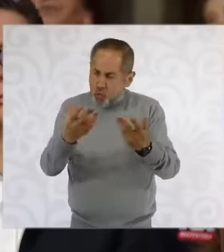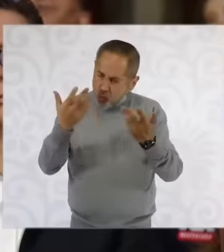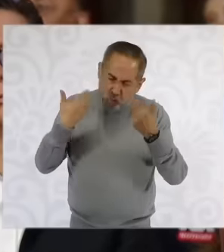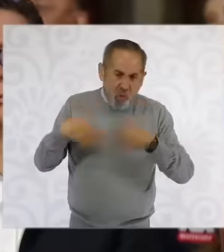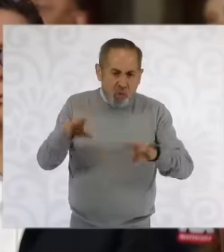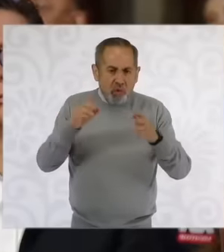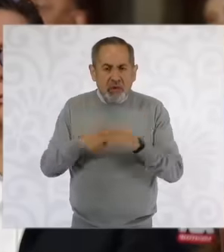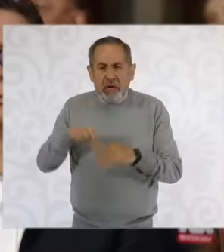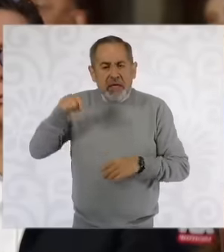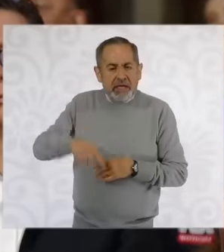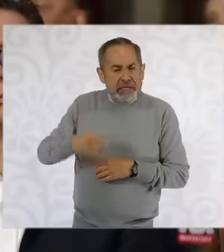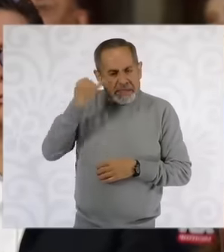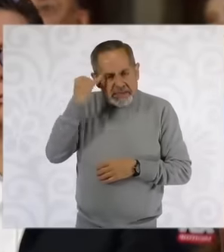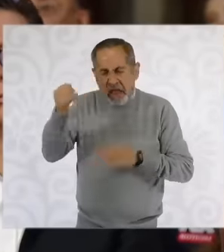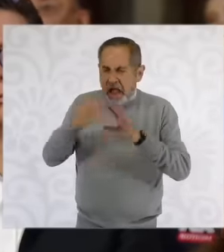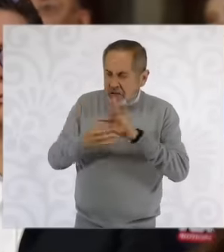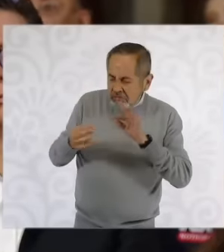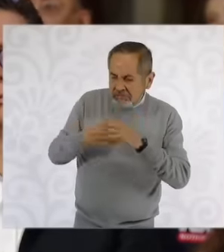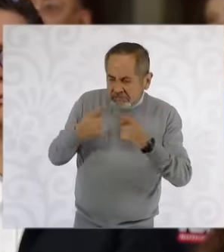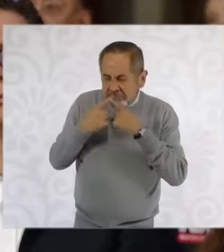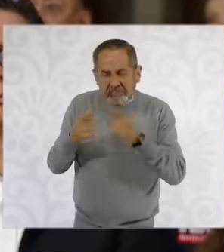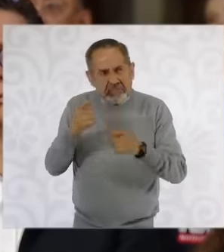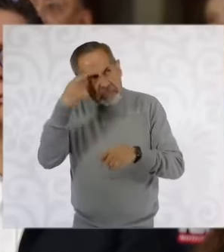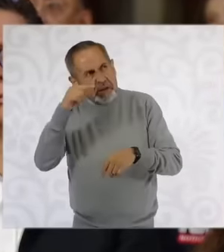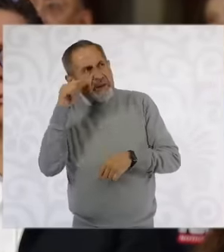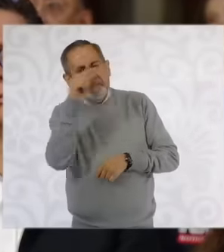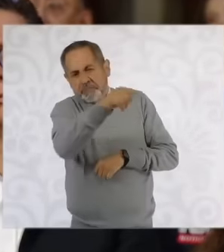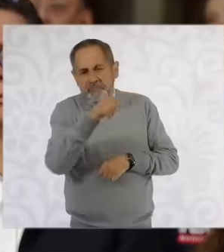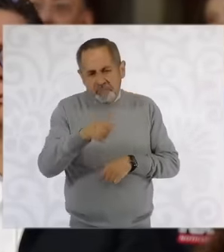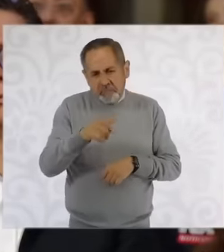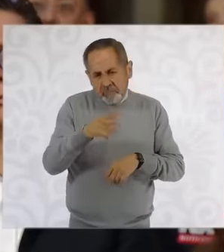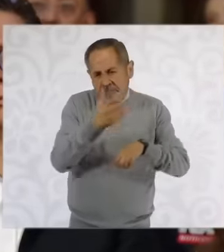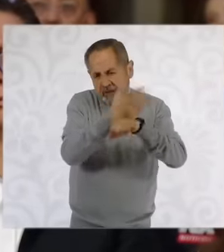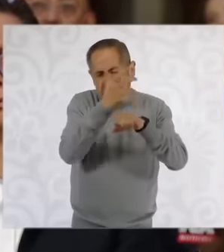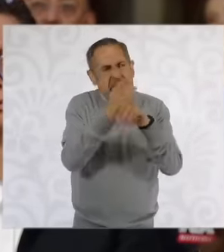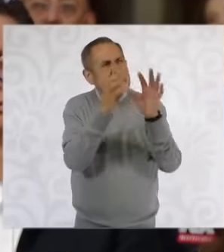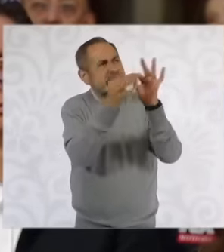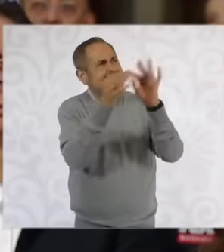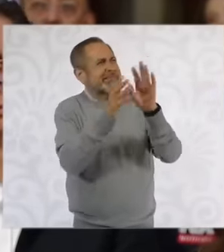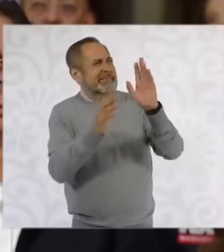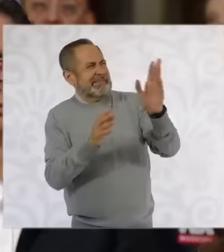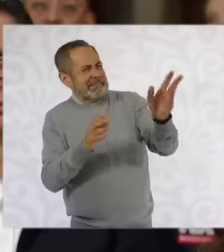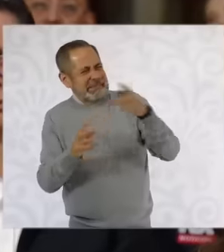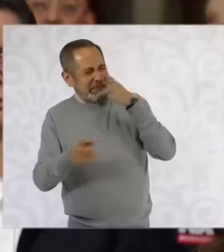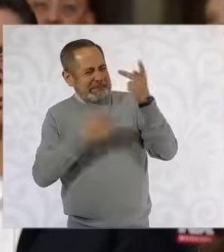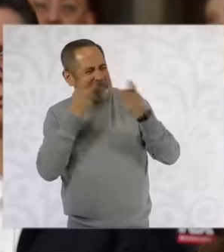to convince the neighboring country to the north to avoid this type of comments because it would be an